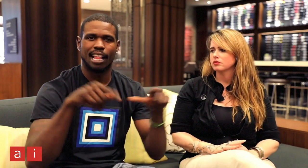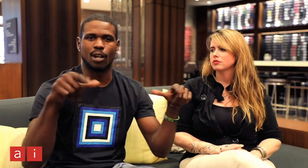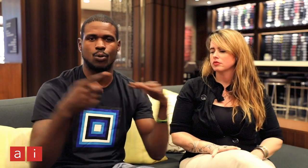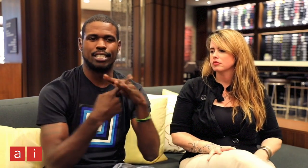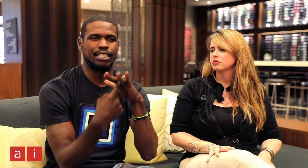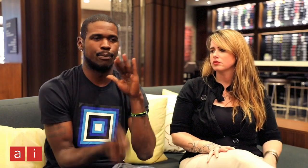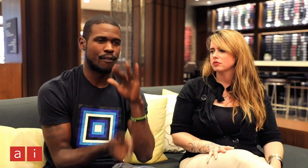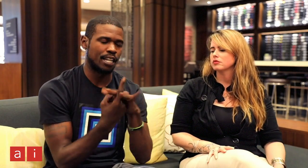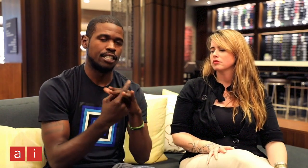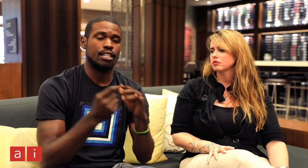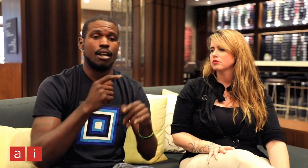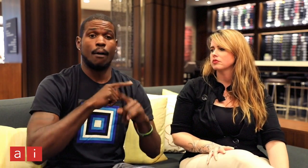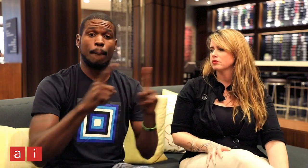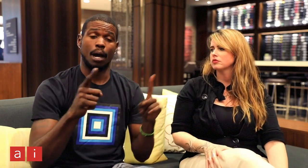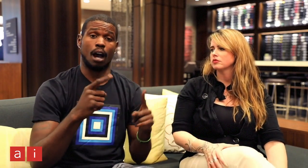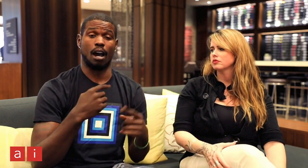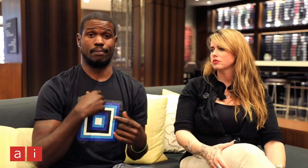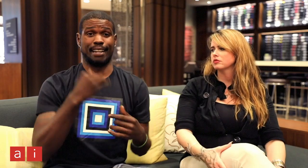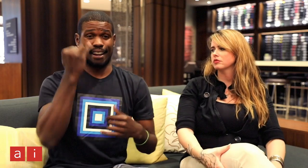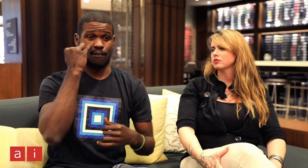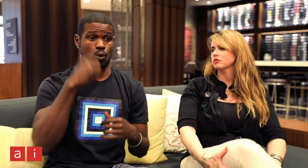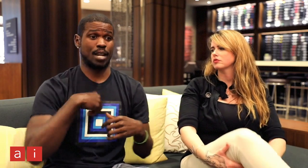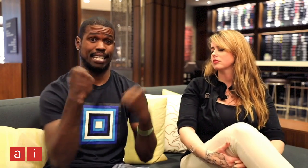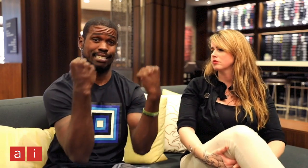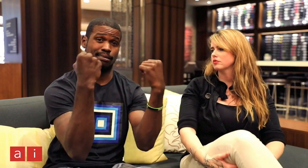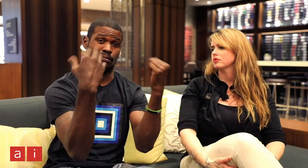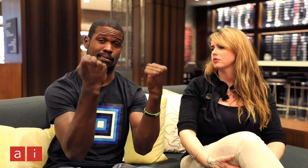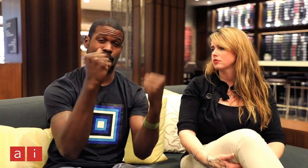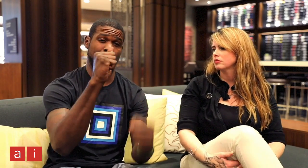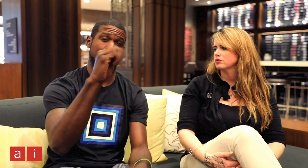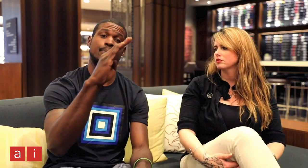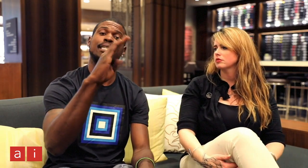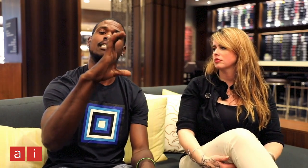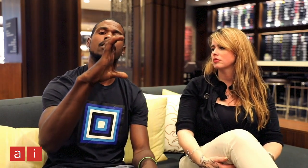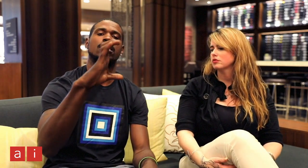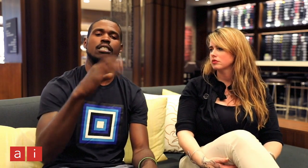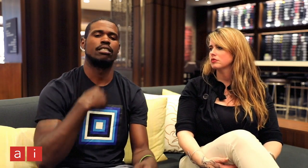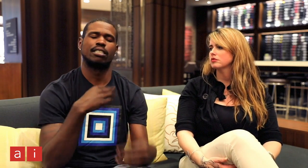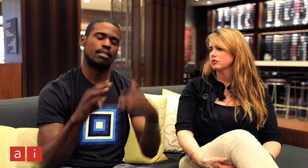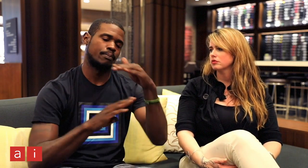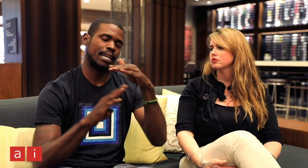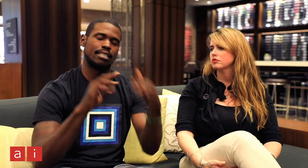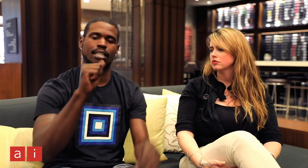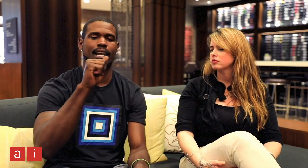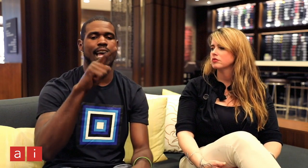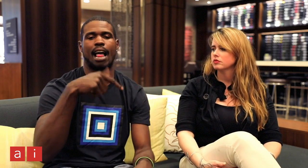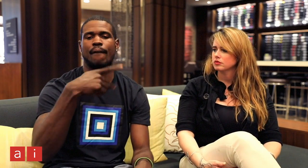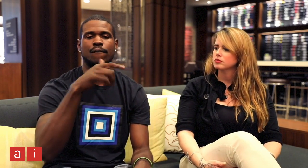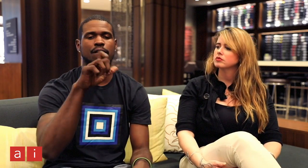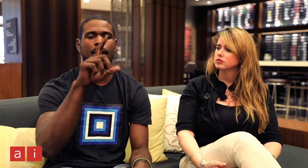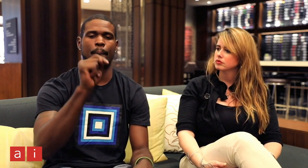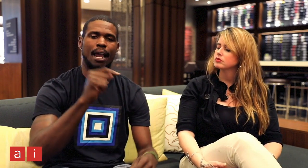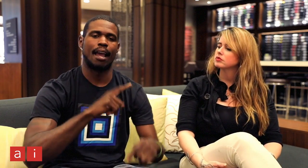Language deprivation is very common. However, if law enforcement is able to sign the alphabet, just that basic knowledge